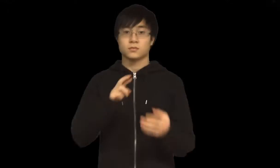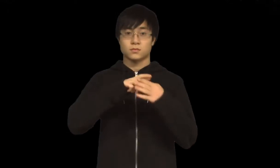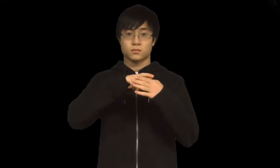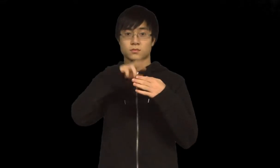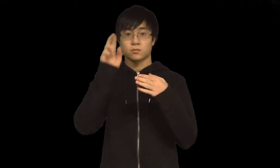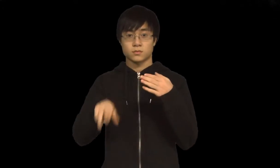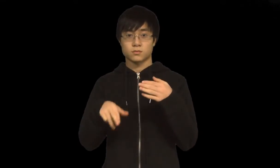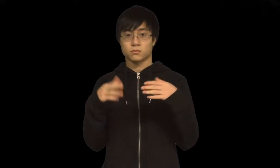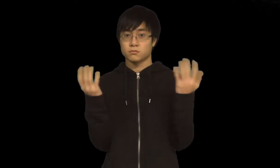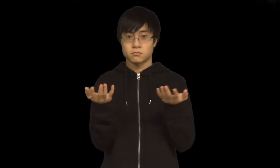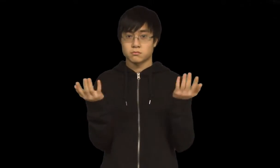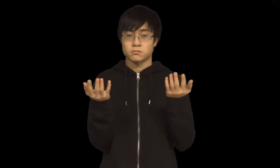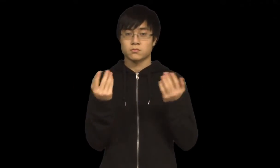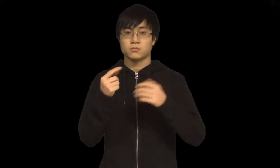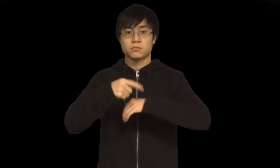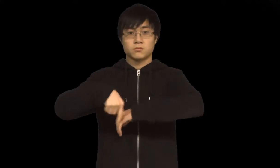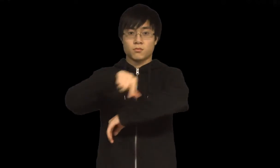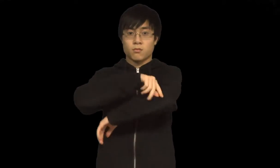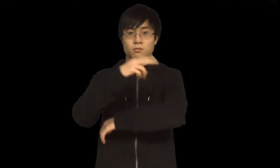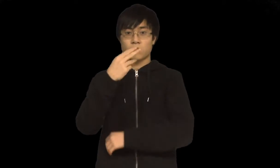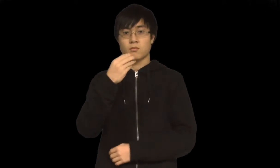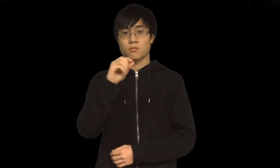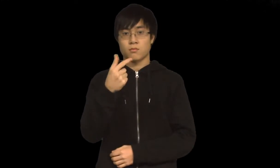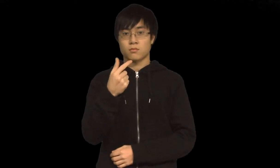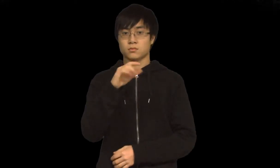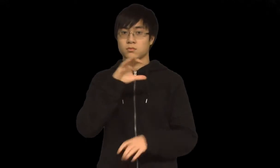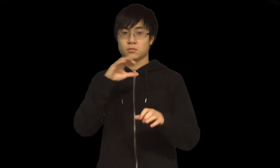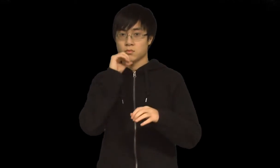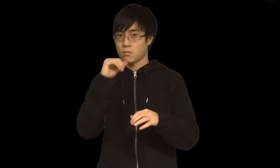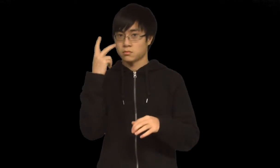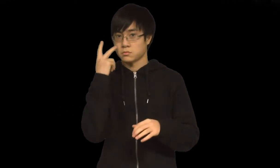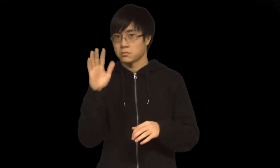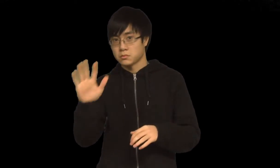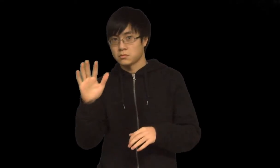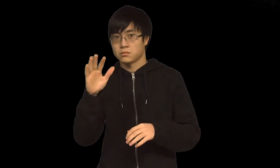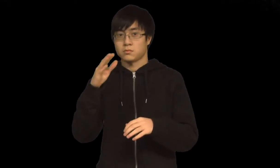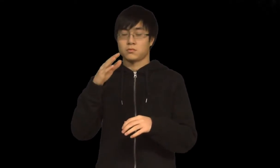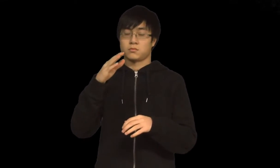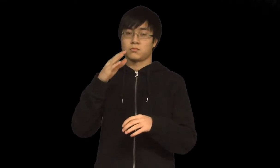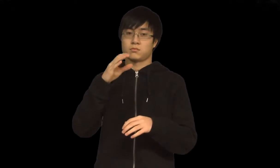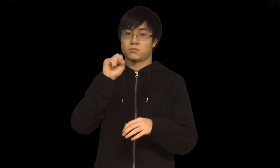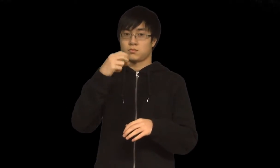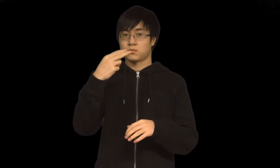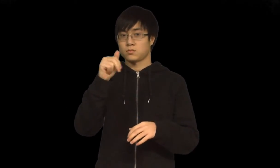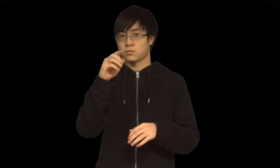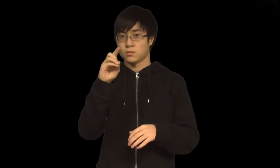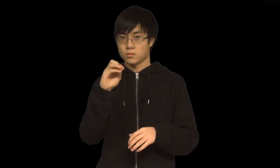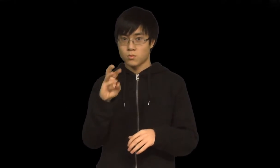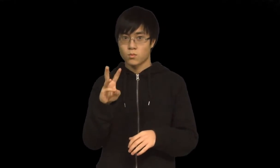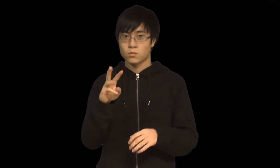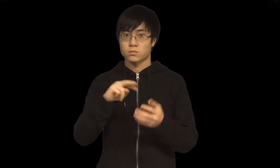The result is in.. The groundhog does not see its shadow.